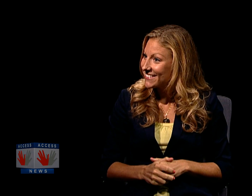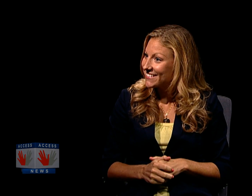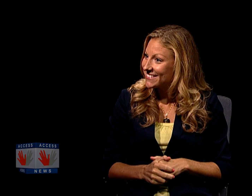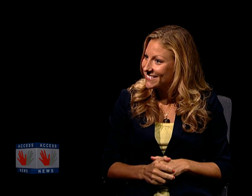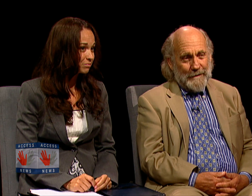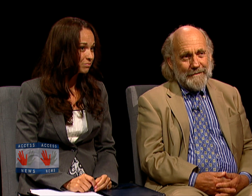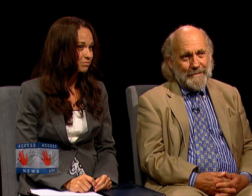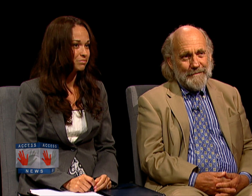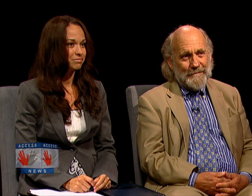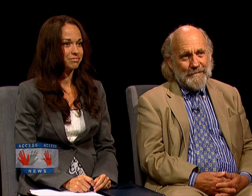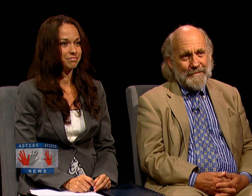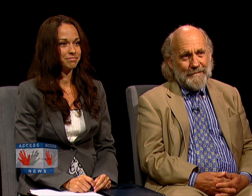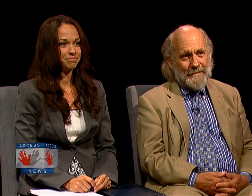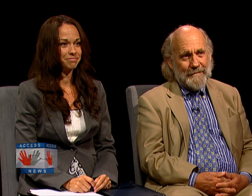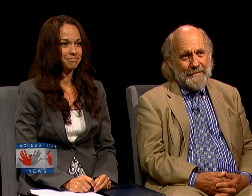PLEASE, DO.